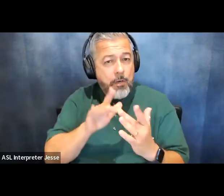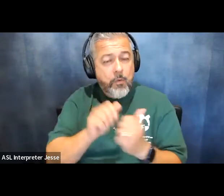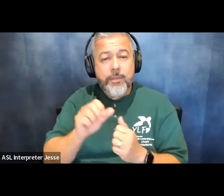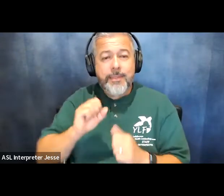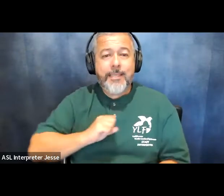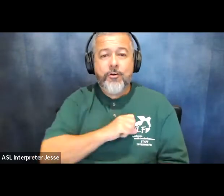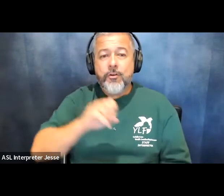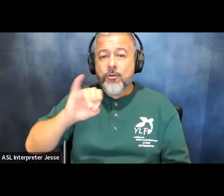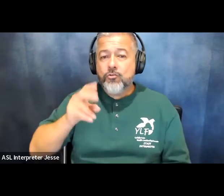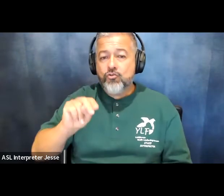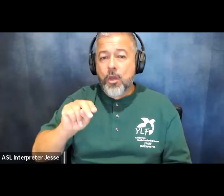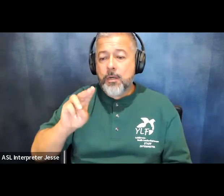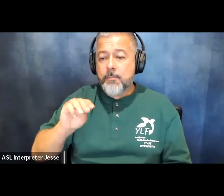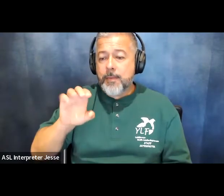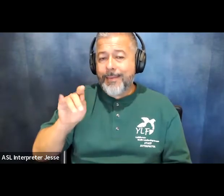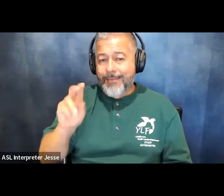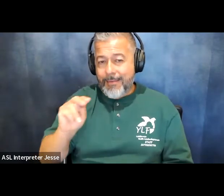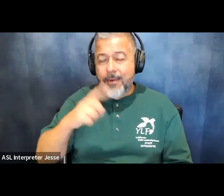about updates regarding the ada's full passage